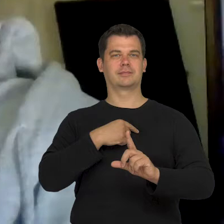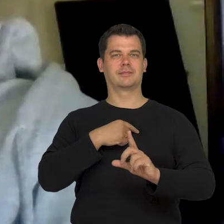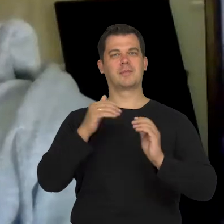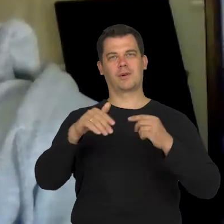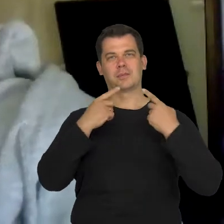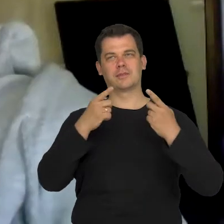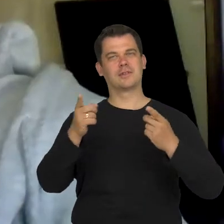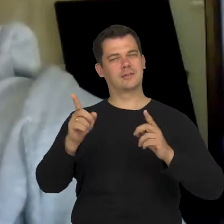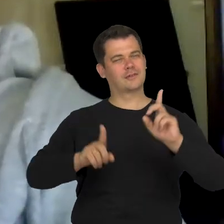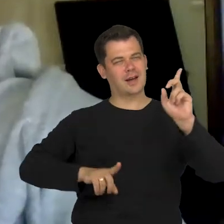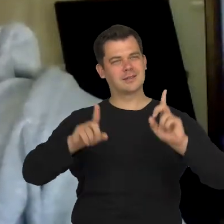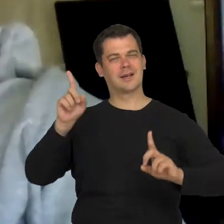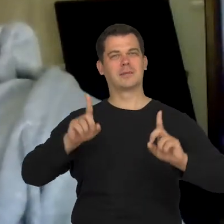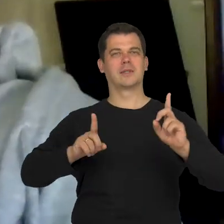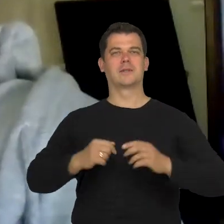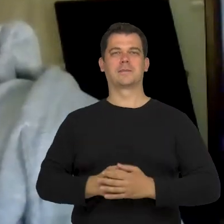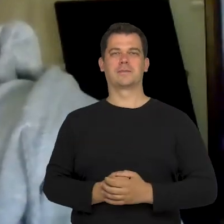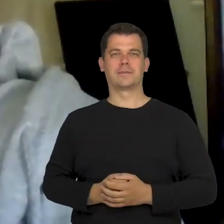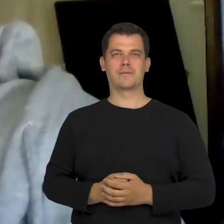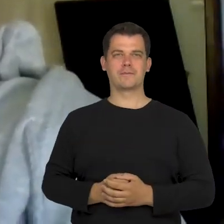So, often that thing